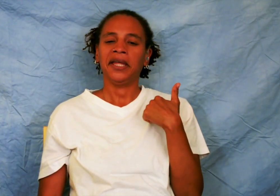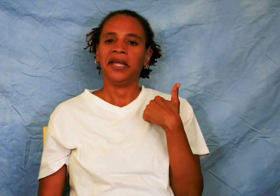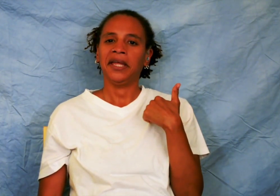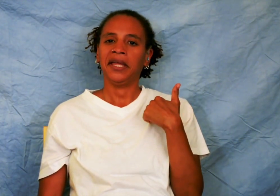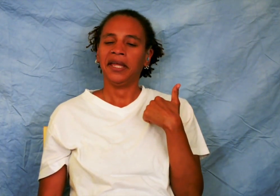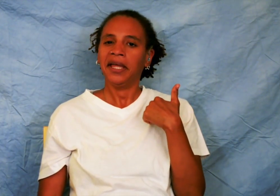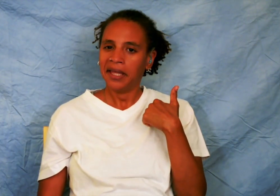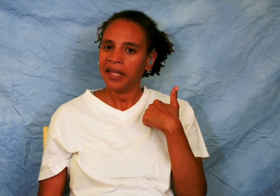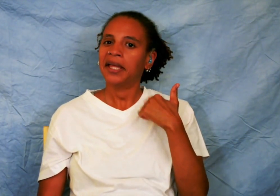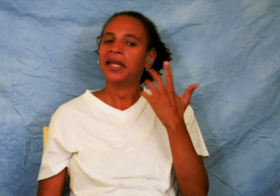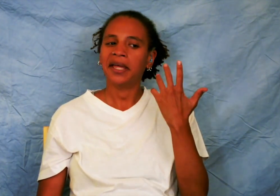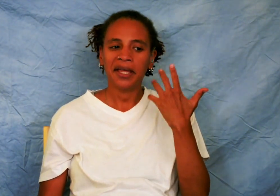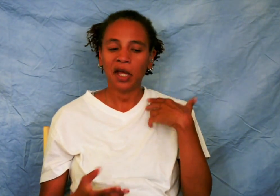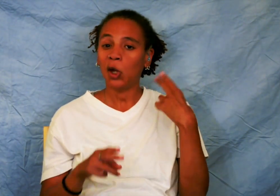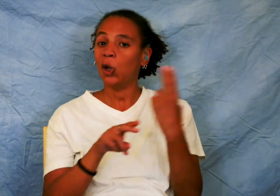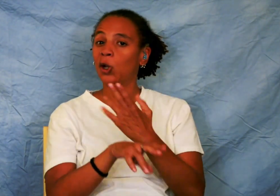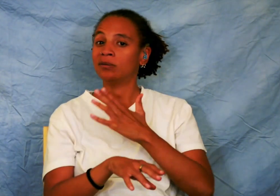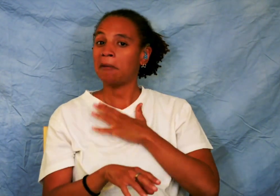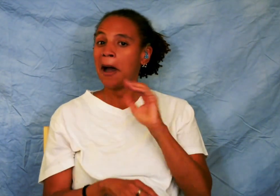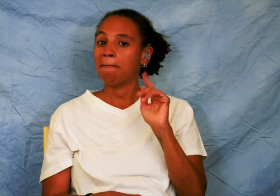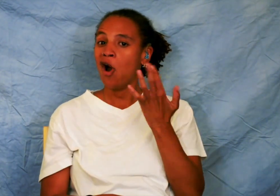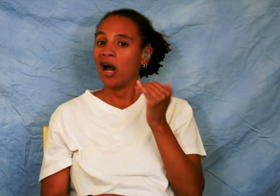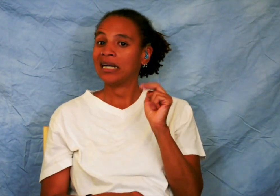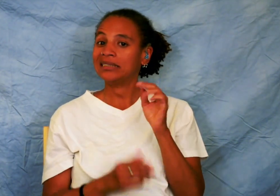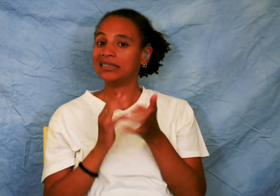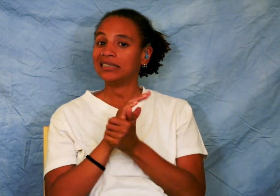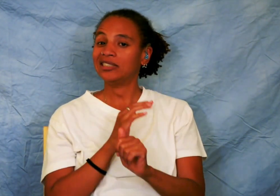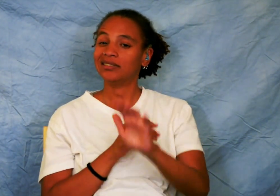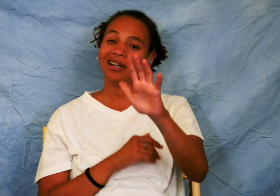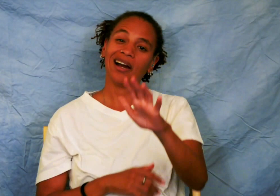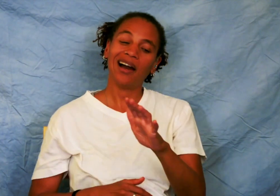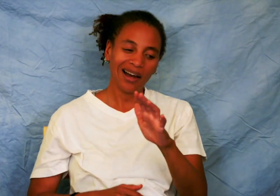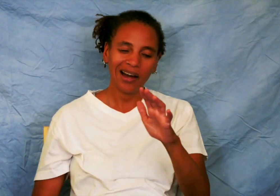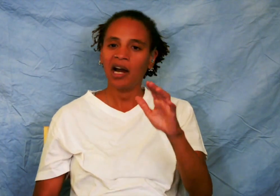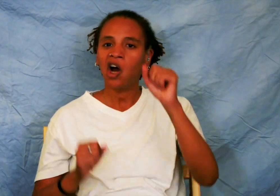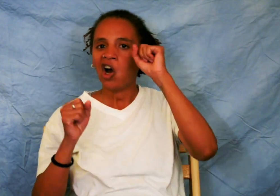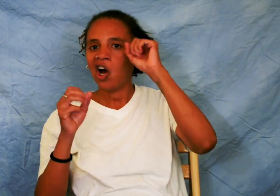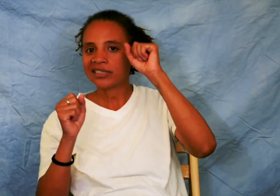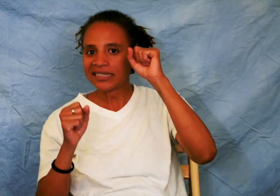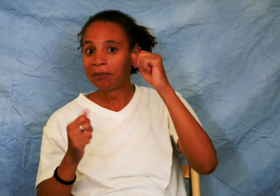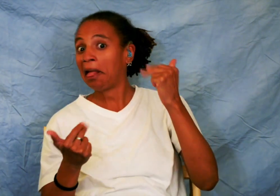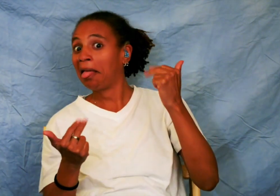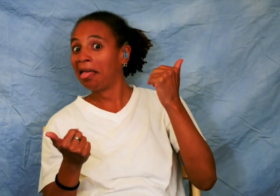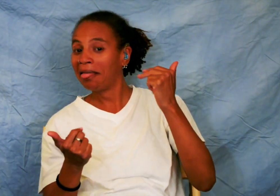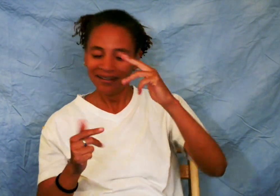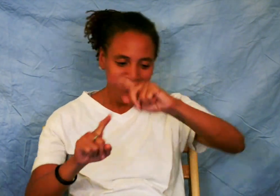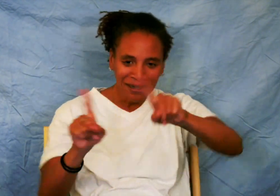I did have the opportunity to use my bargaining skills. And, I'm pretty awesome at it! Ha!